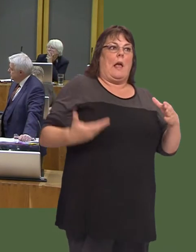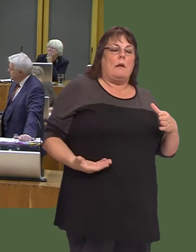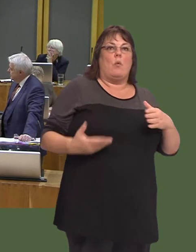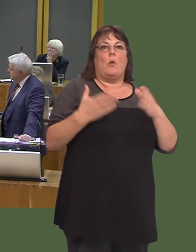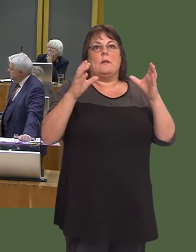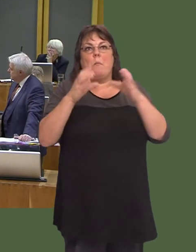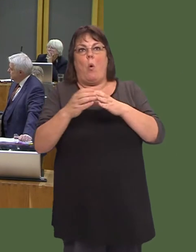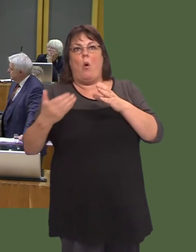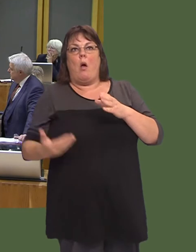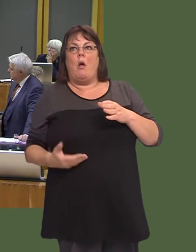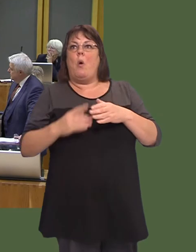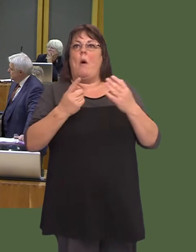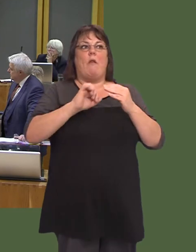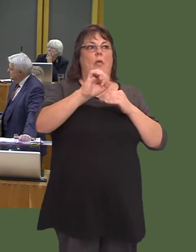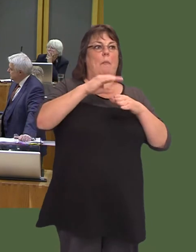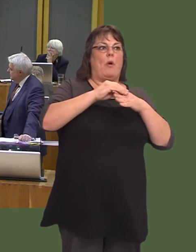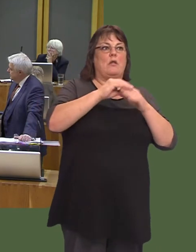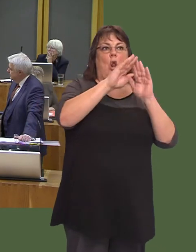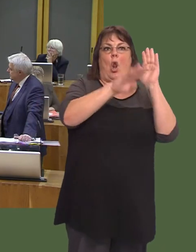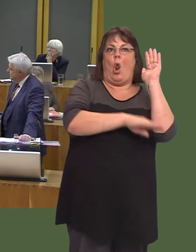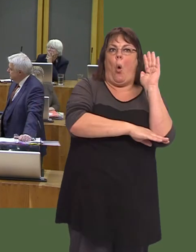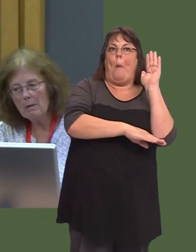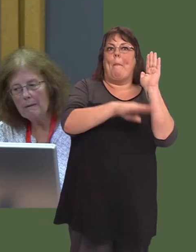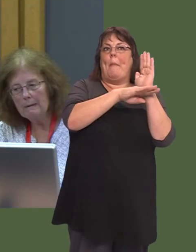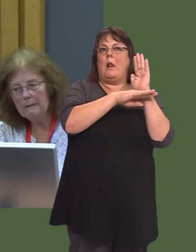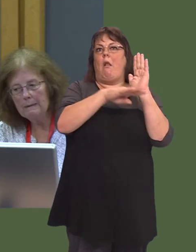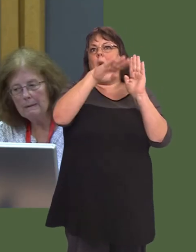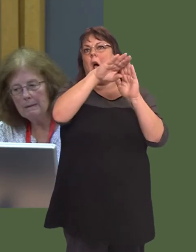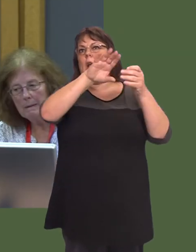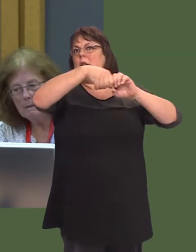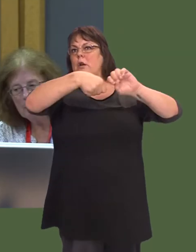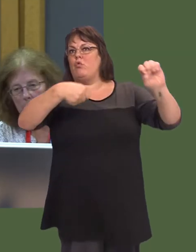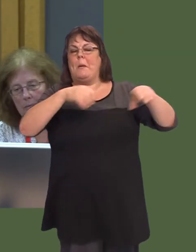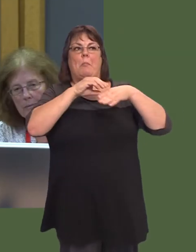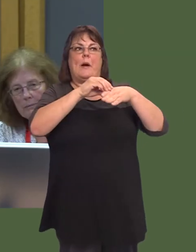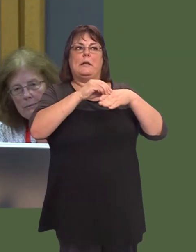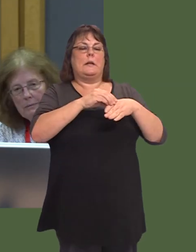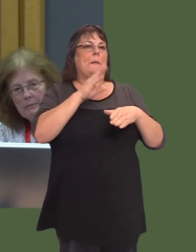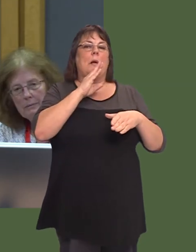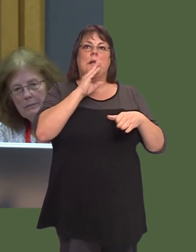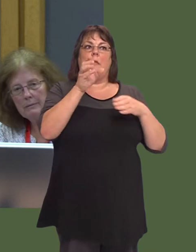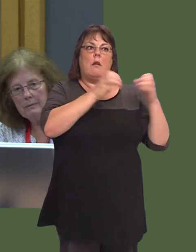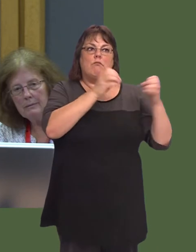we might call entry-level apprenticeships, higher apprenticeships or even degree apprenticeships as wellótheyíre graduate apprenticeships.